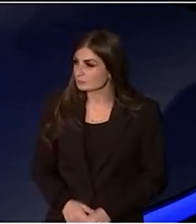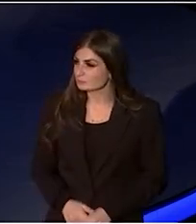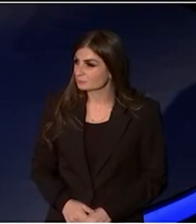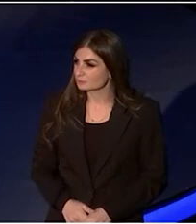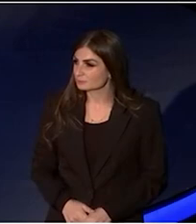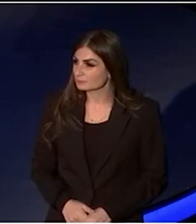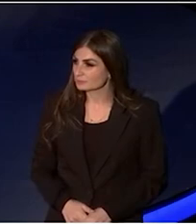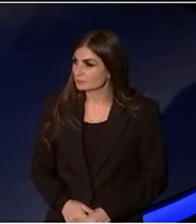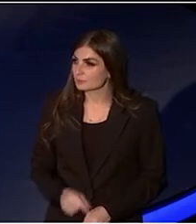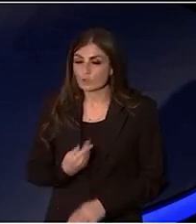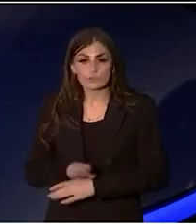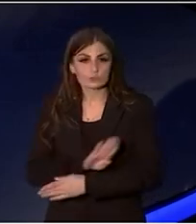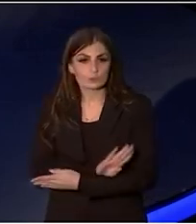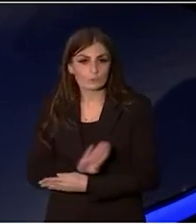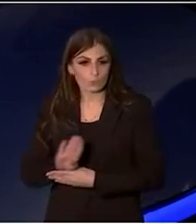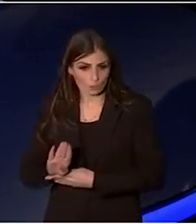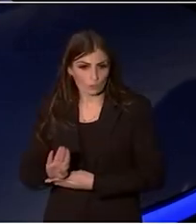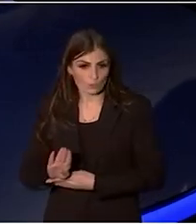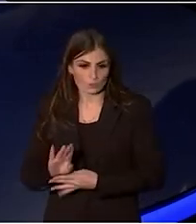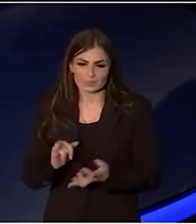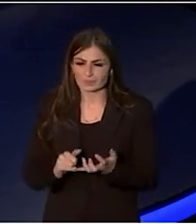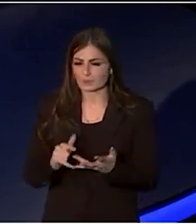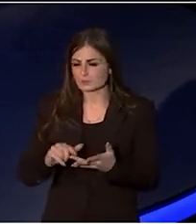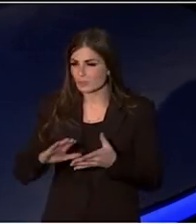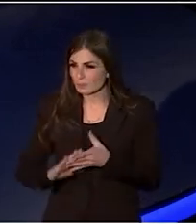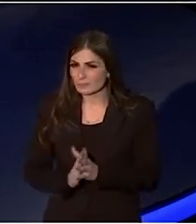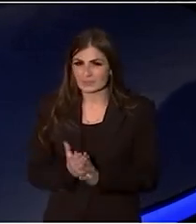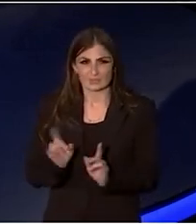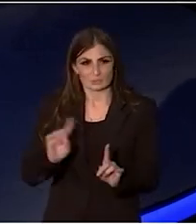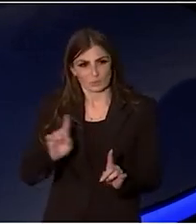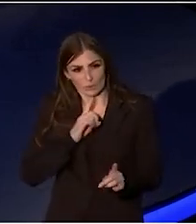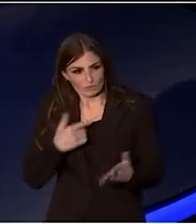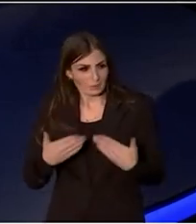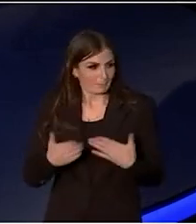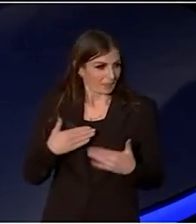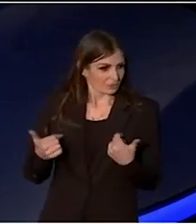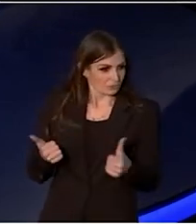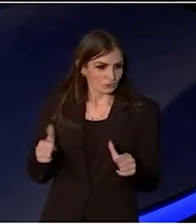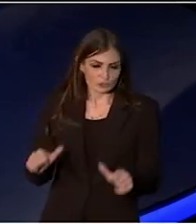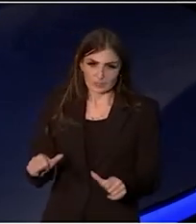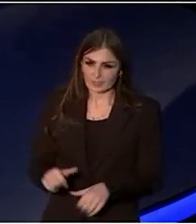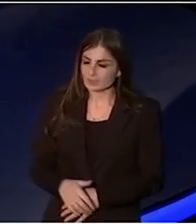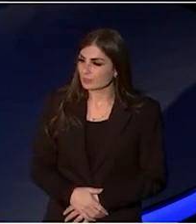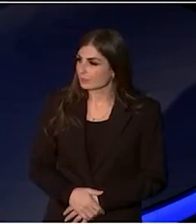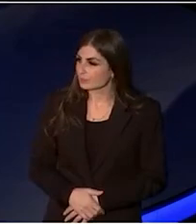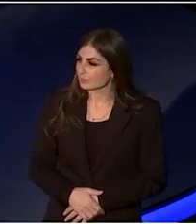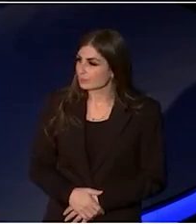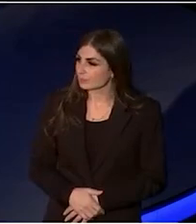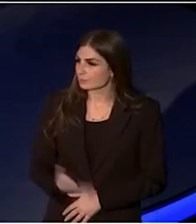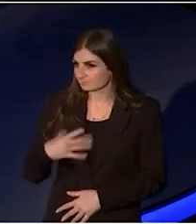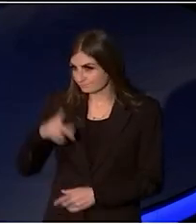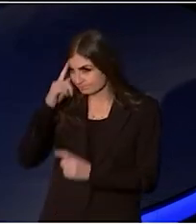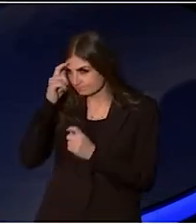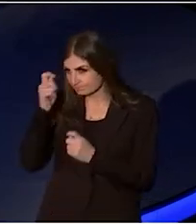The new board and I'm so pleased with what we've managed to do. I wanna pay tribute to those people who are on the previous